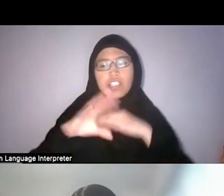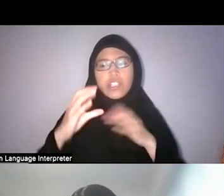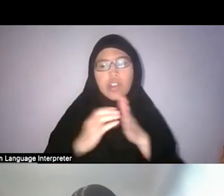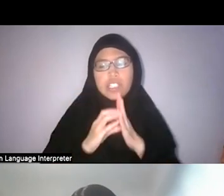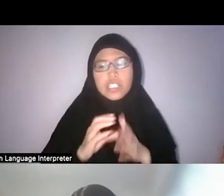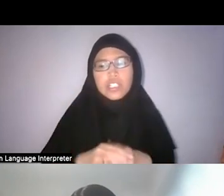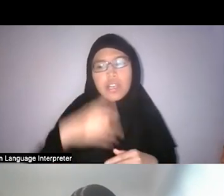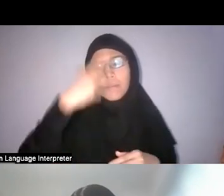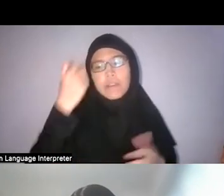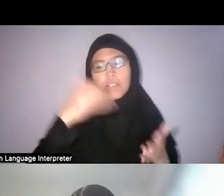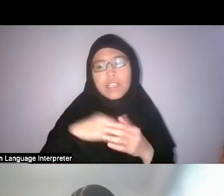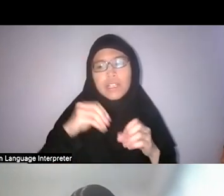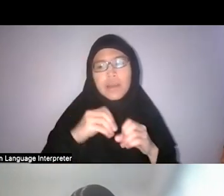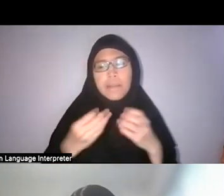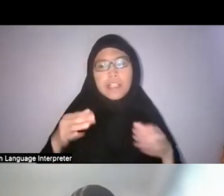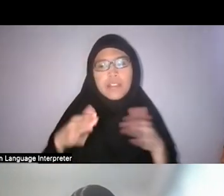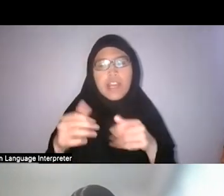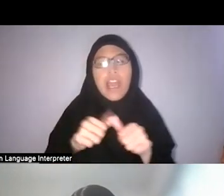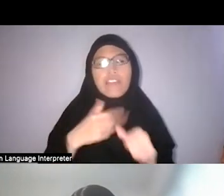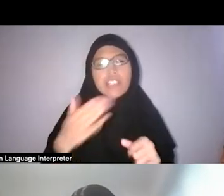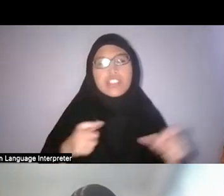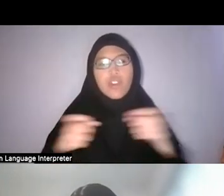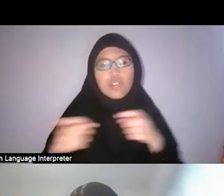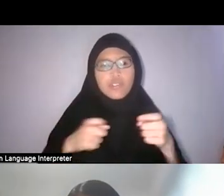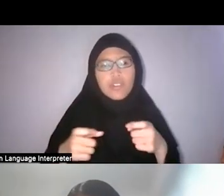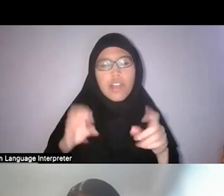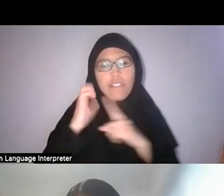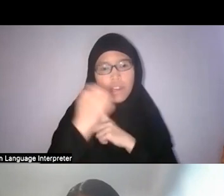Because again in many ways, everything is so controlled. It’s a controlled environment as well.